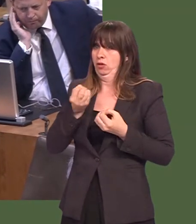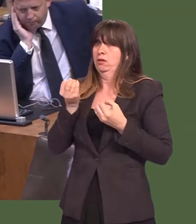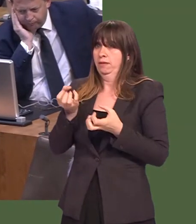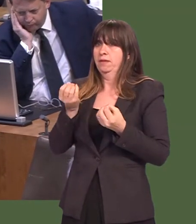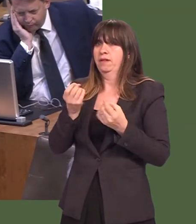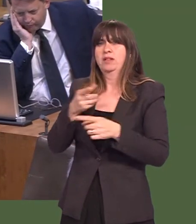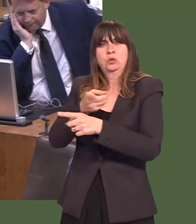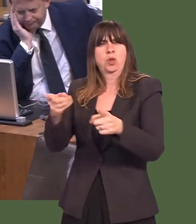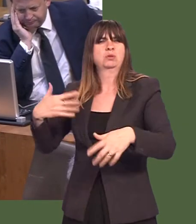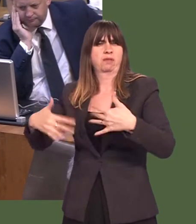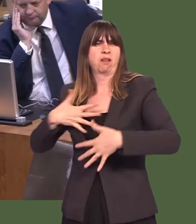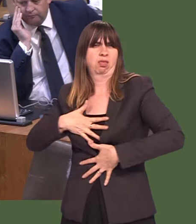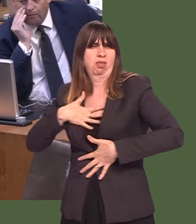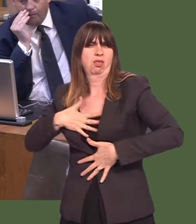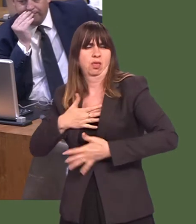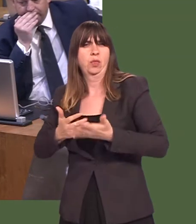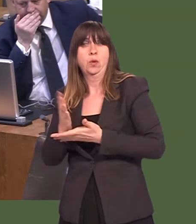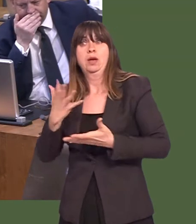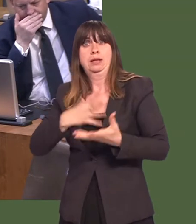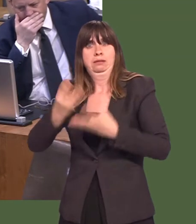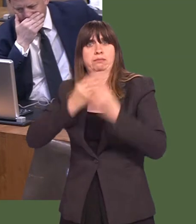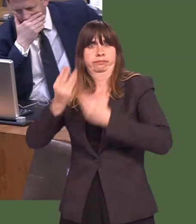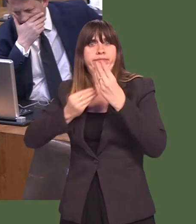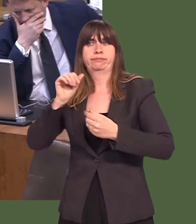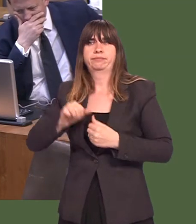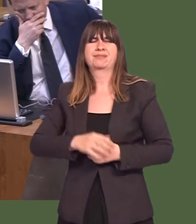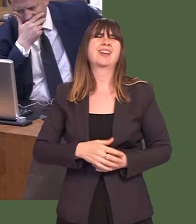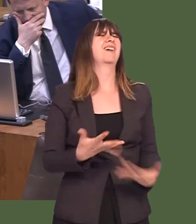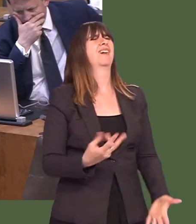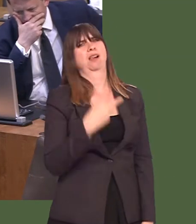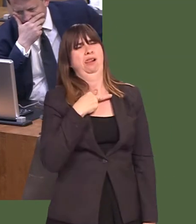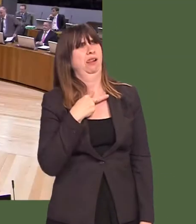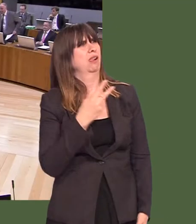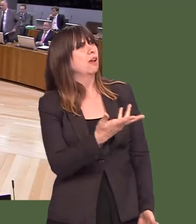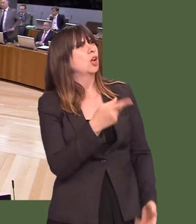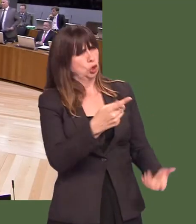seen their relatives suffer and to those who have suffered in order that lessons can be learned. Andrew R.T.